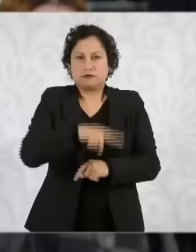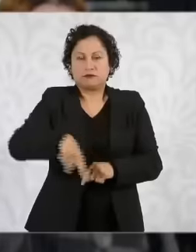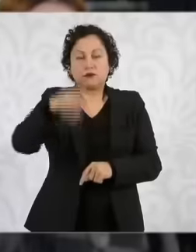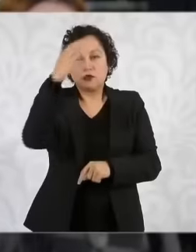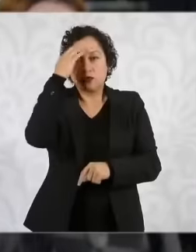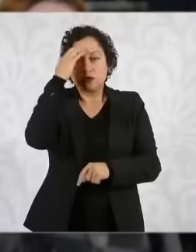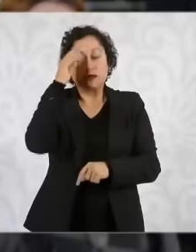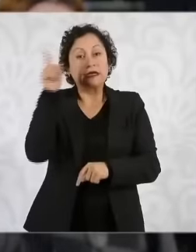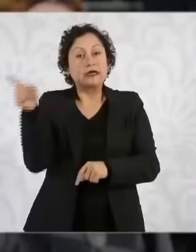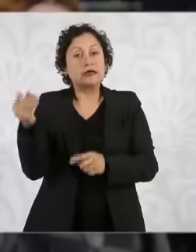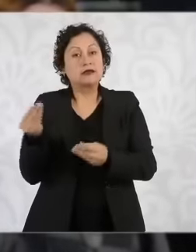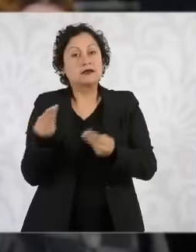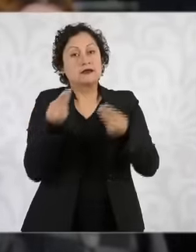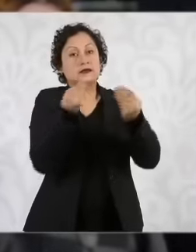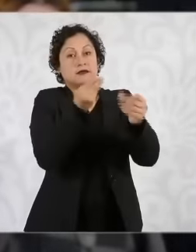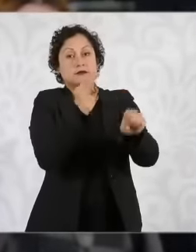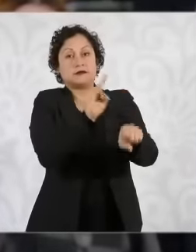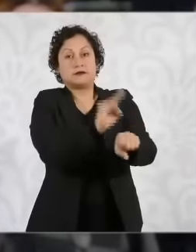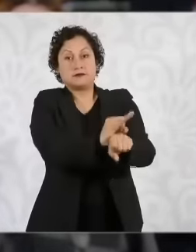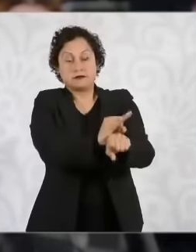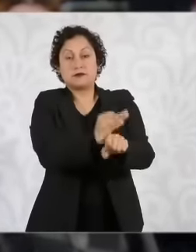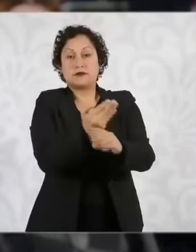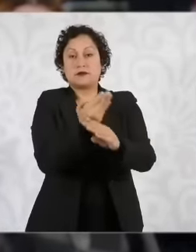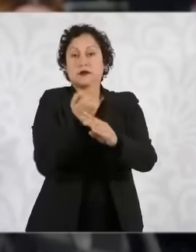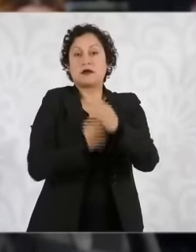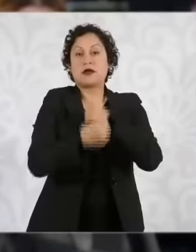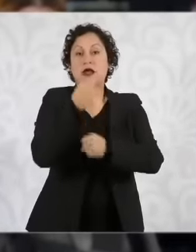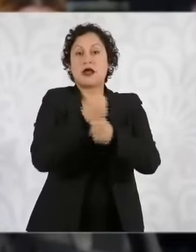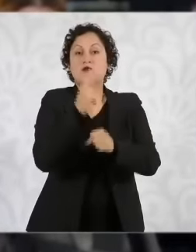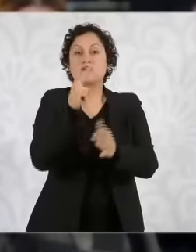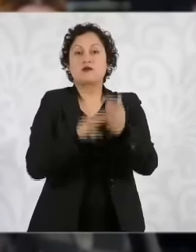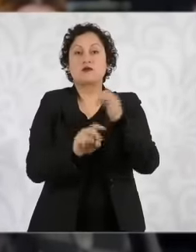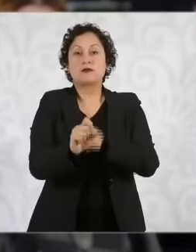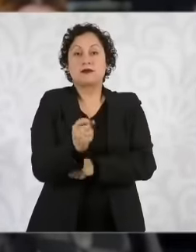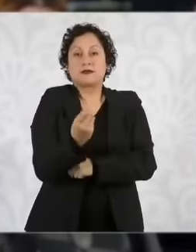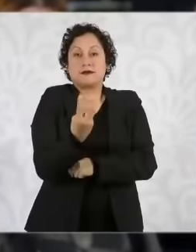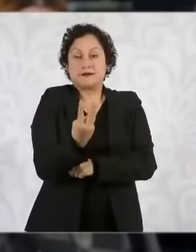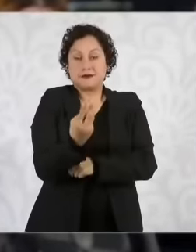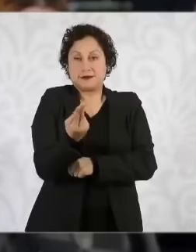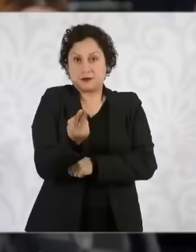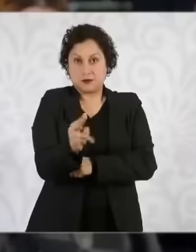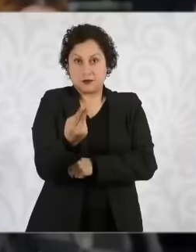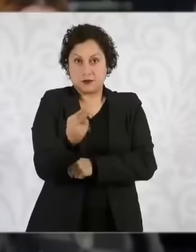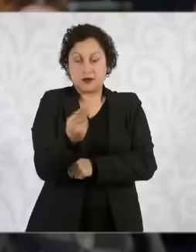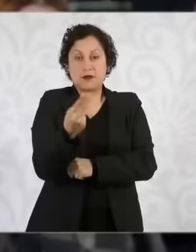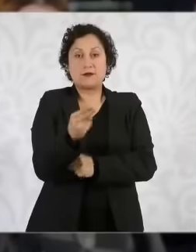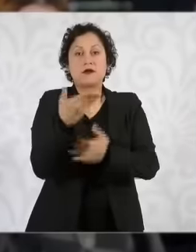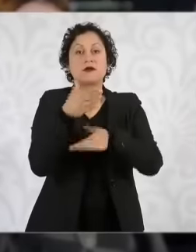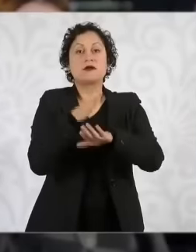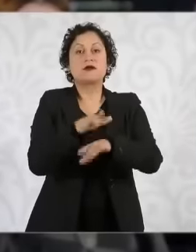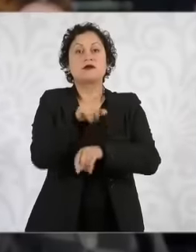a protection in November 2023 eh in favor of the consultative forum on science and technology, who